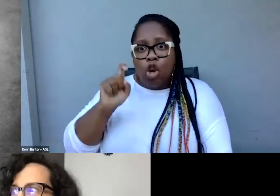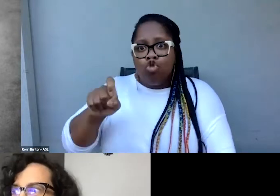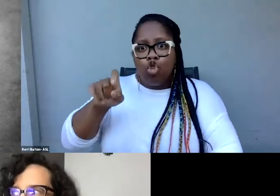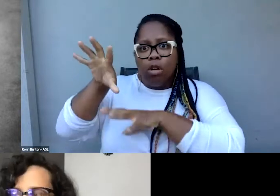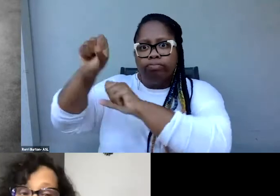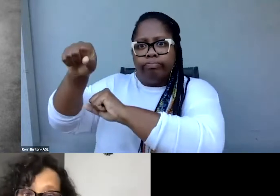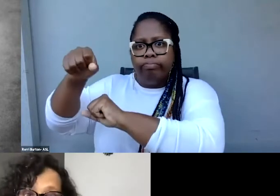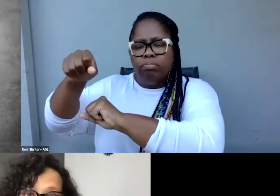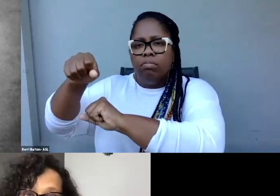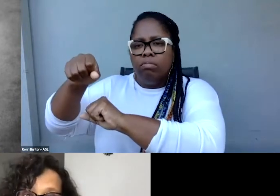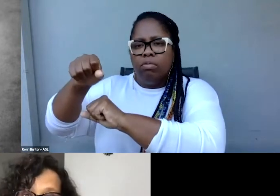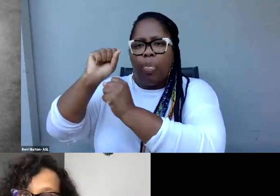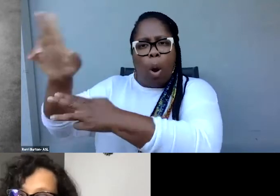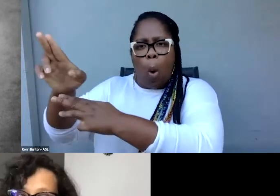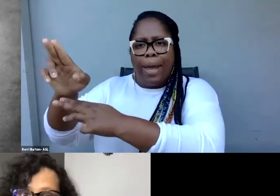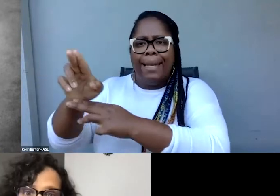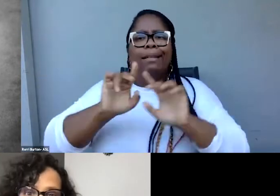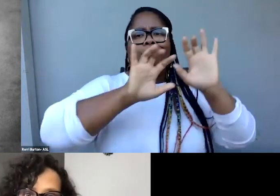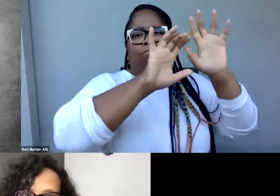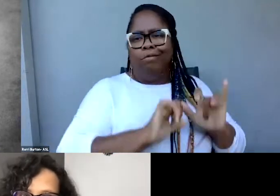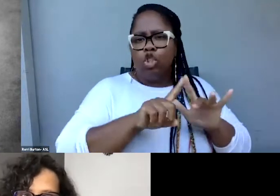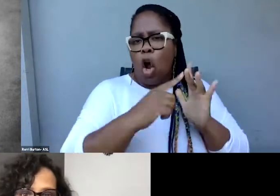And that is going line by line,